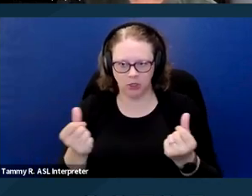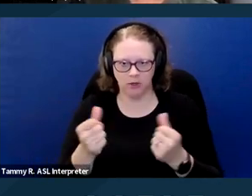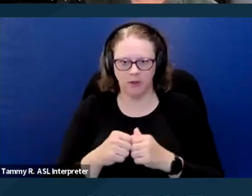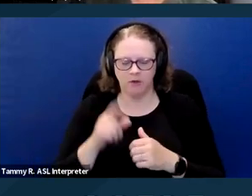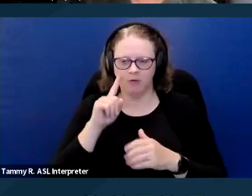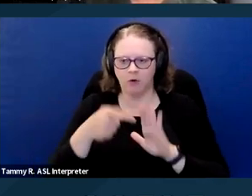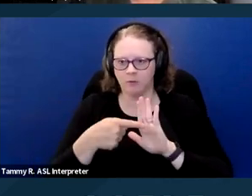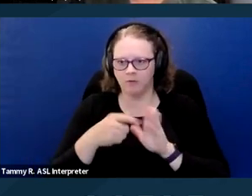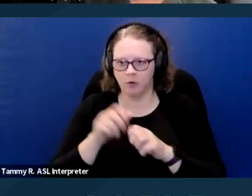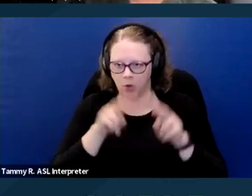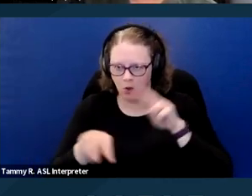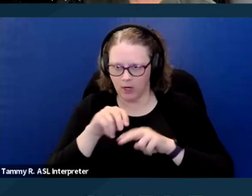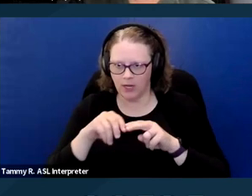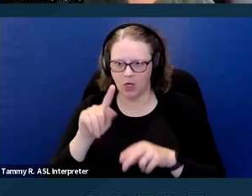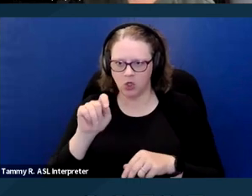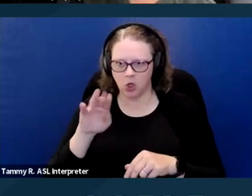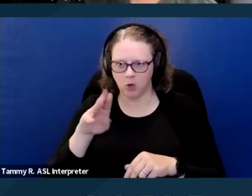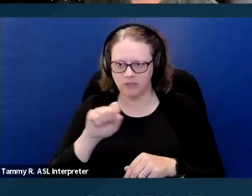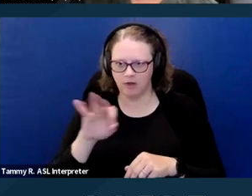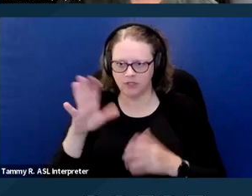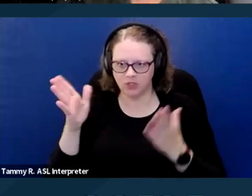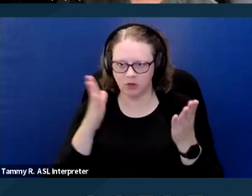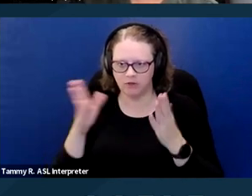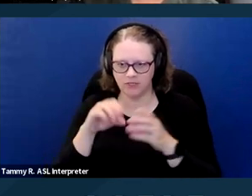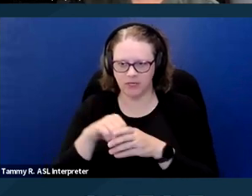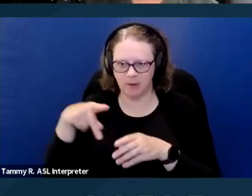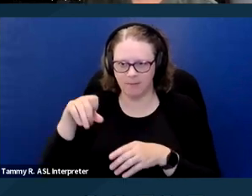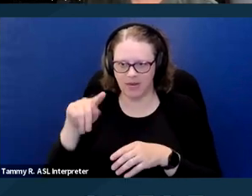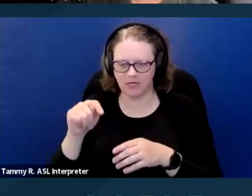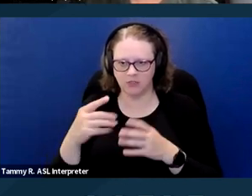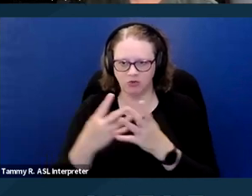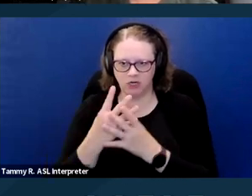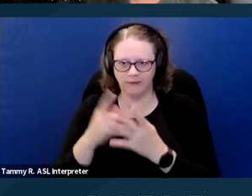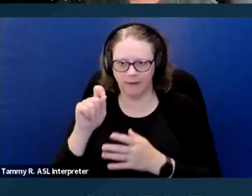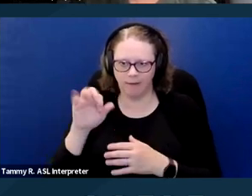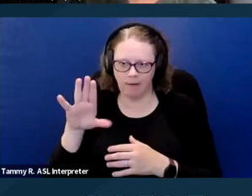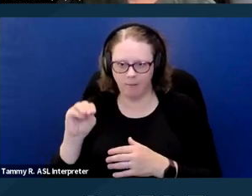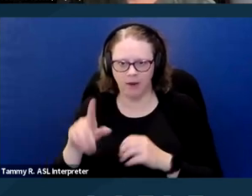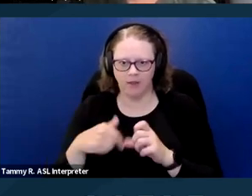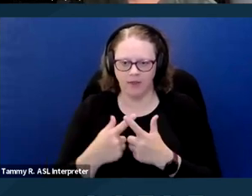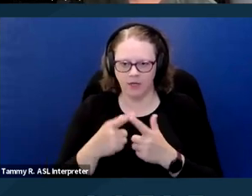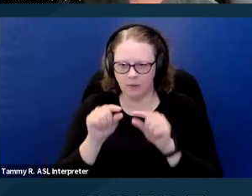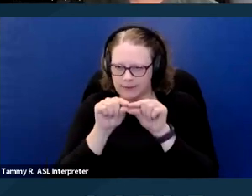and look at their terms of service, in very small print on their website, if you fill out that profile